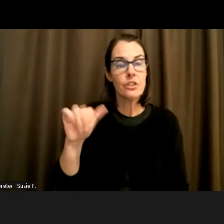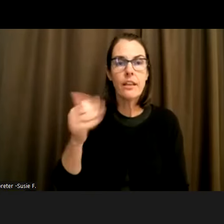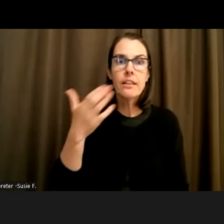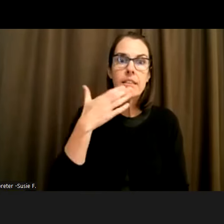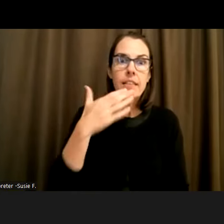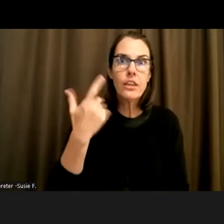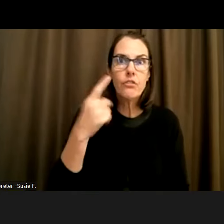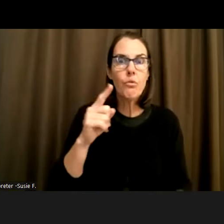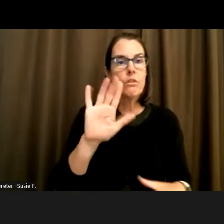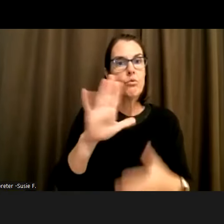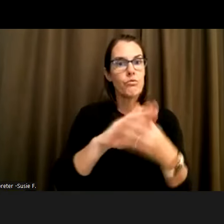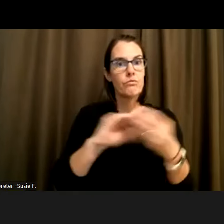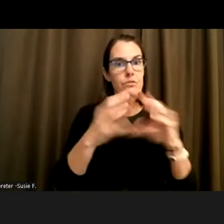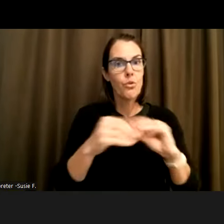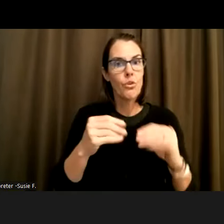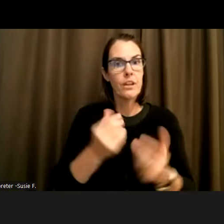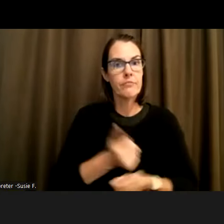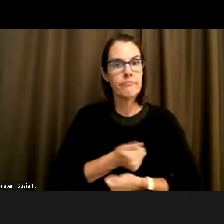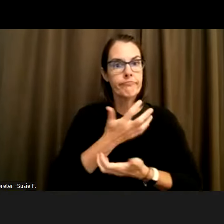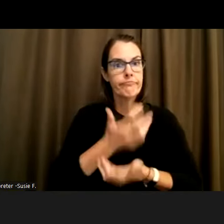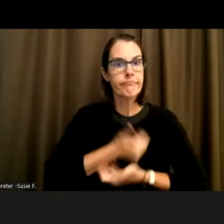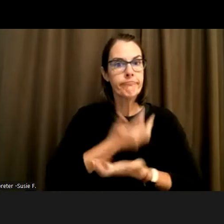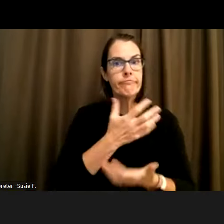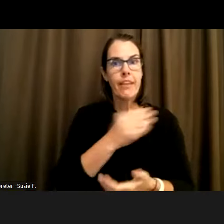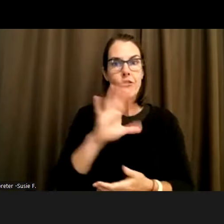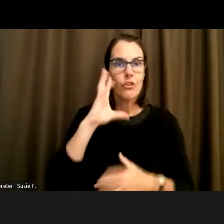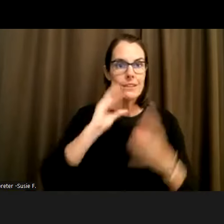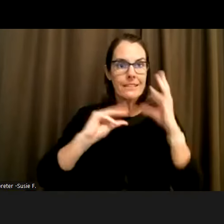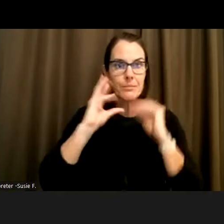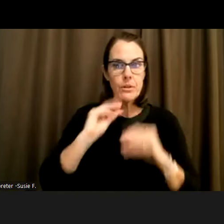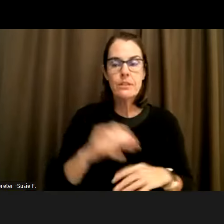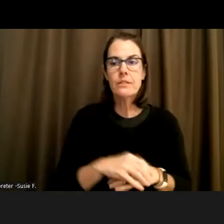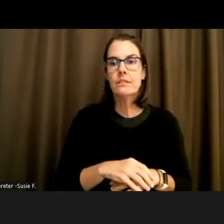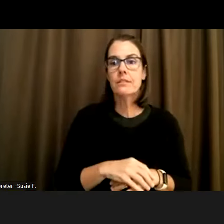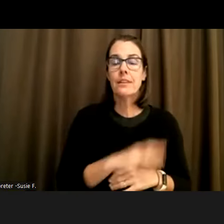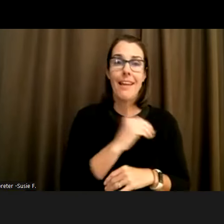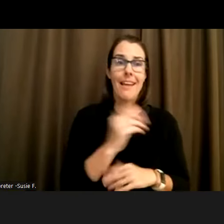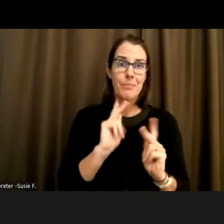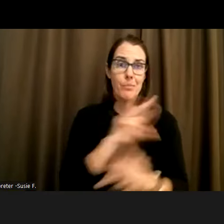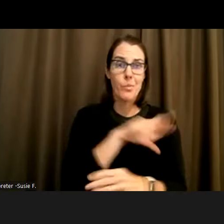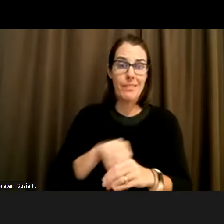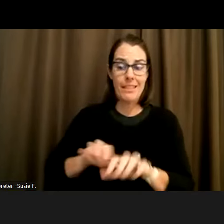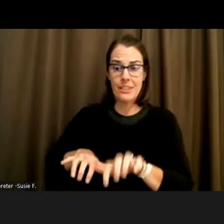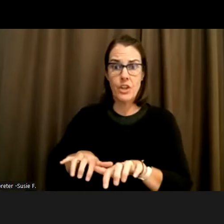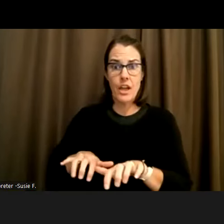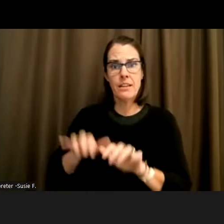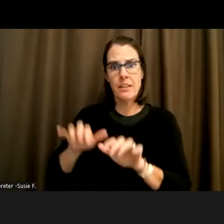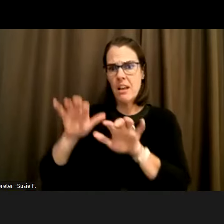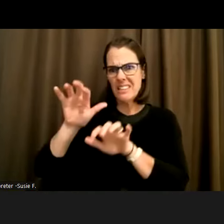sharing your story and your experiences. And so many people in chat are saying that they understand and